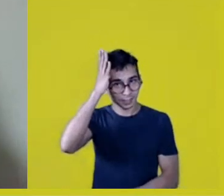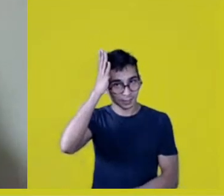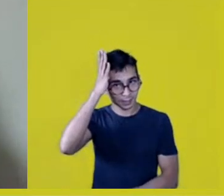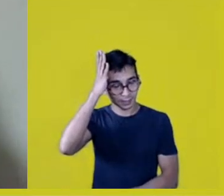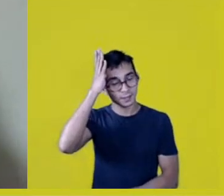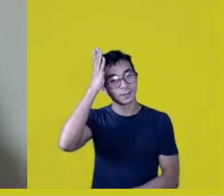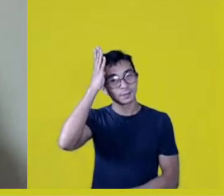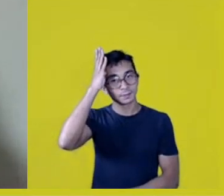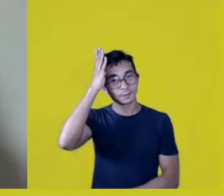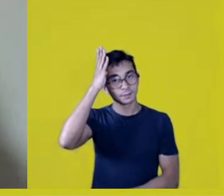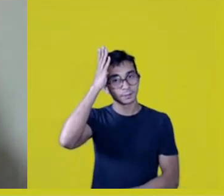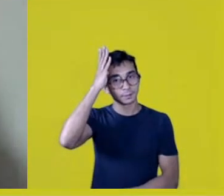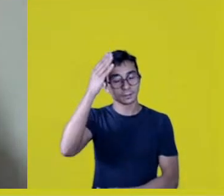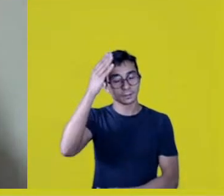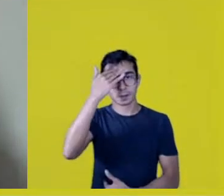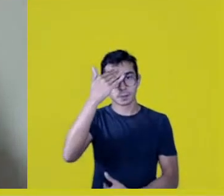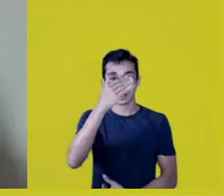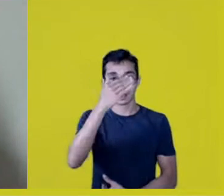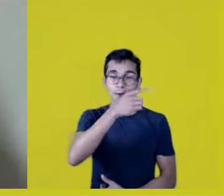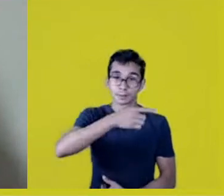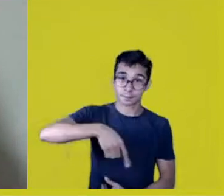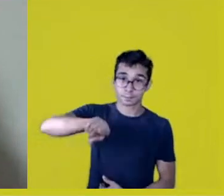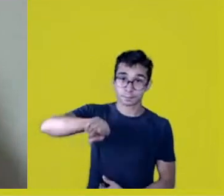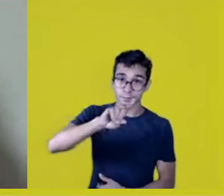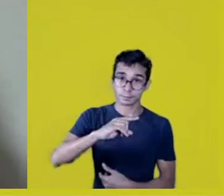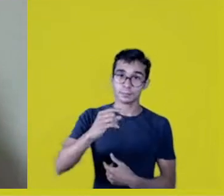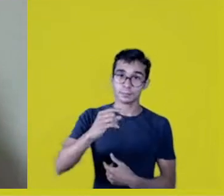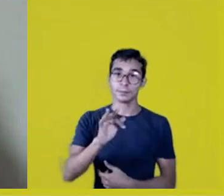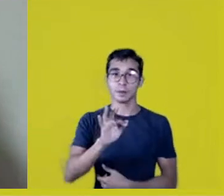for the presence of Fernanda Kaingáng,